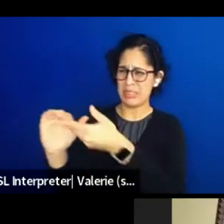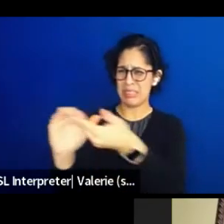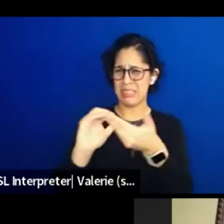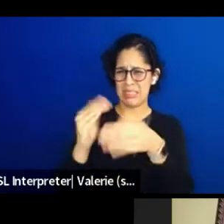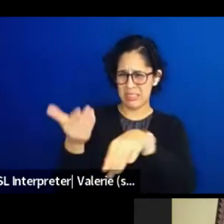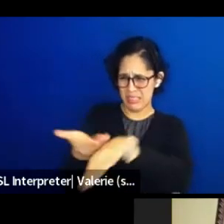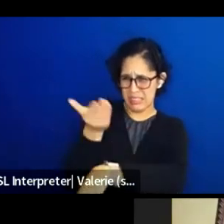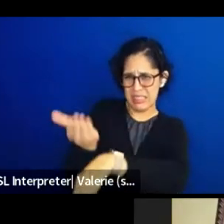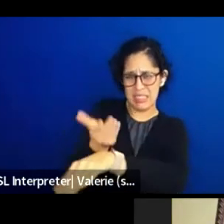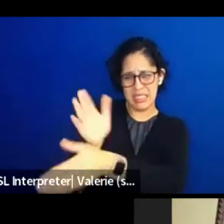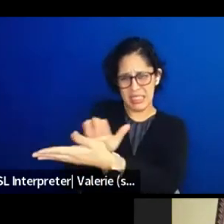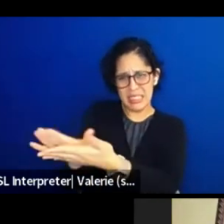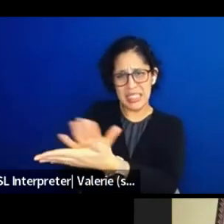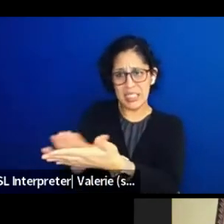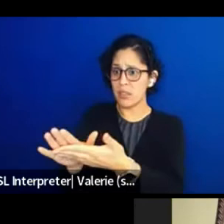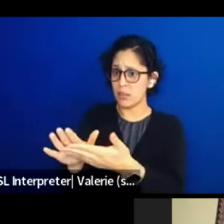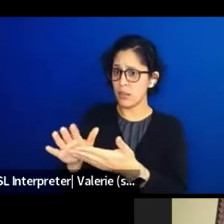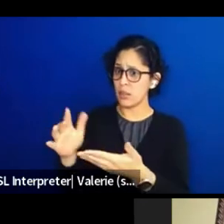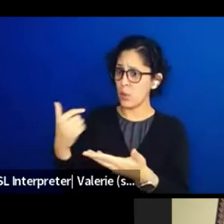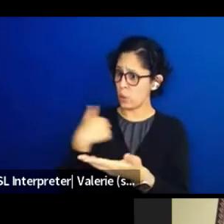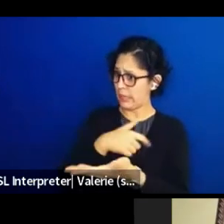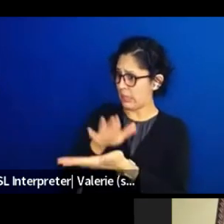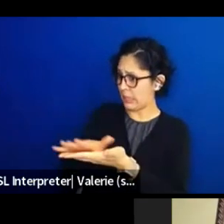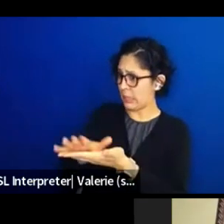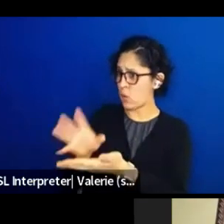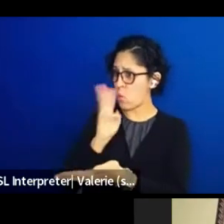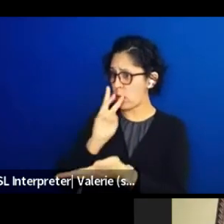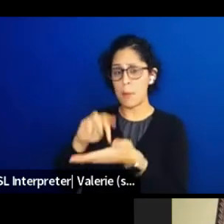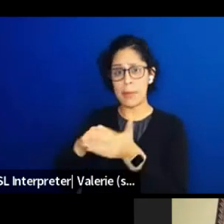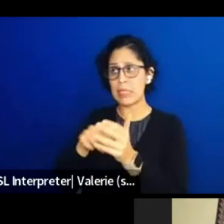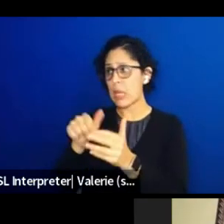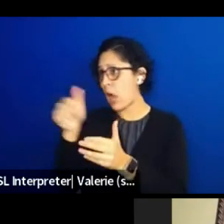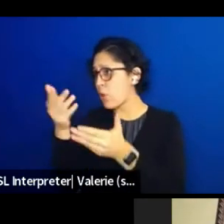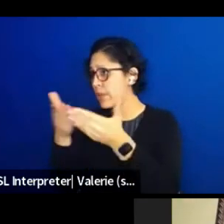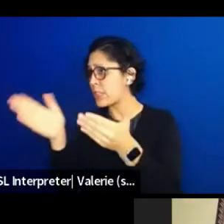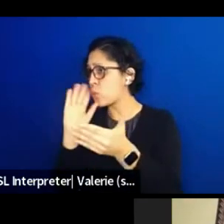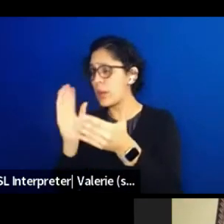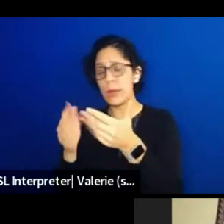the birds come back, the plants come back, the water gets cleaner, it's doable.